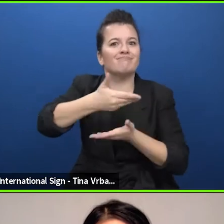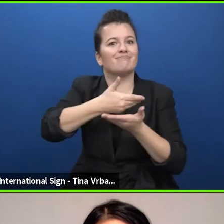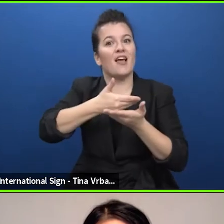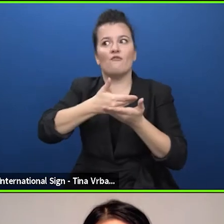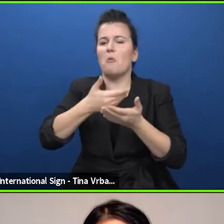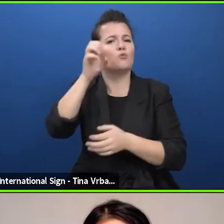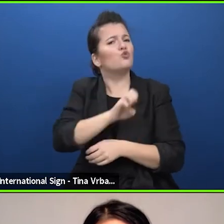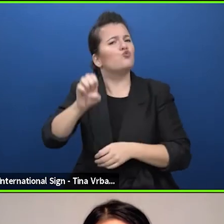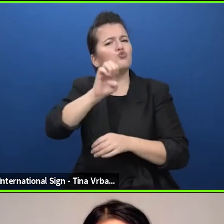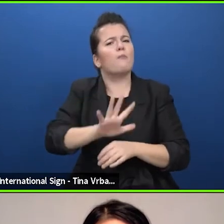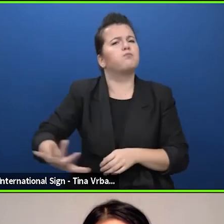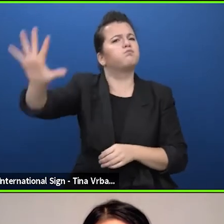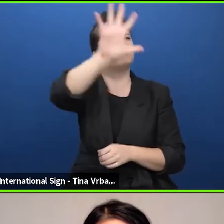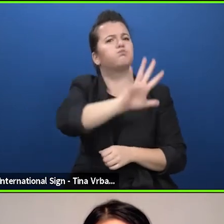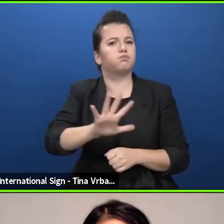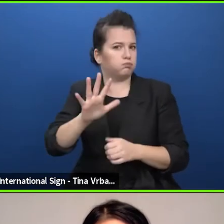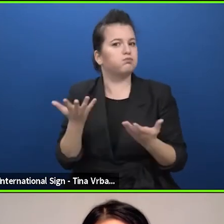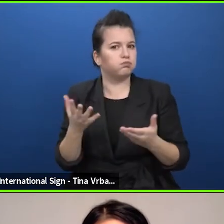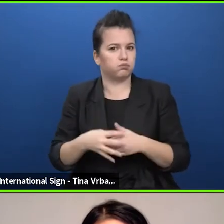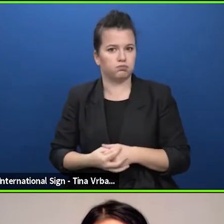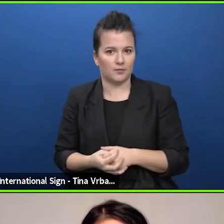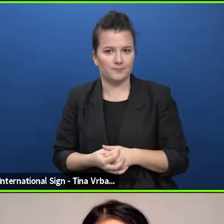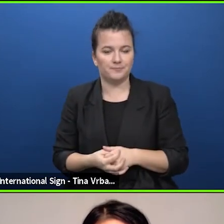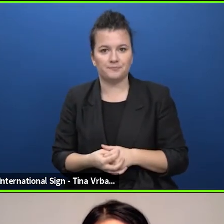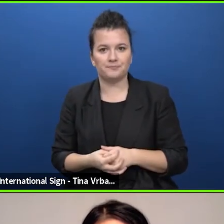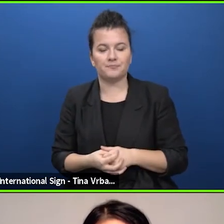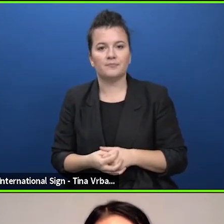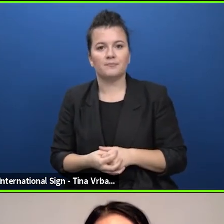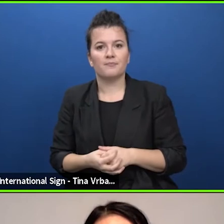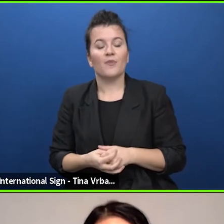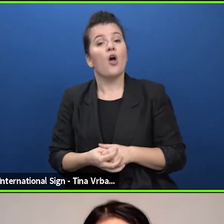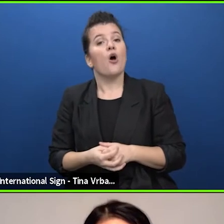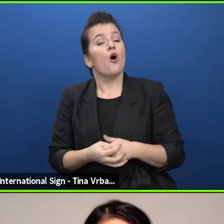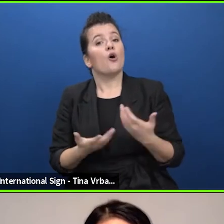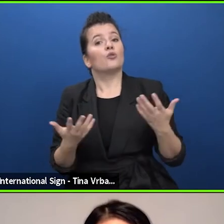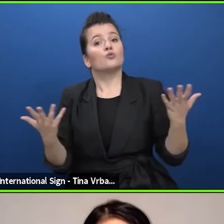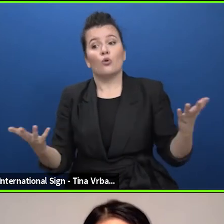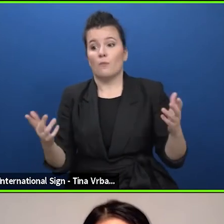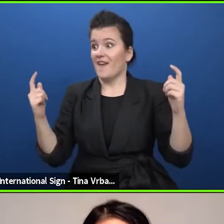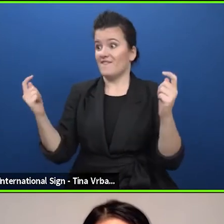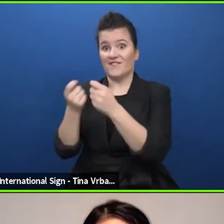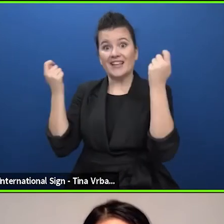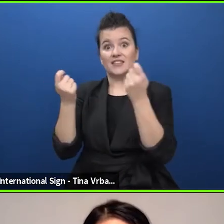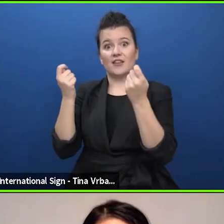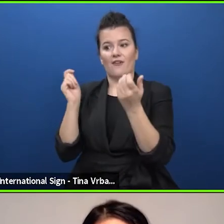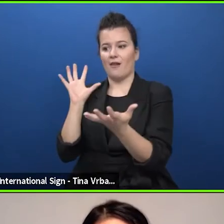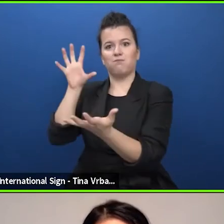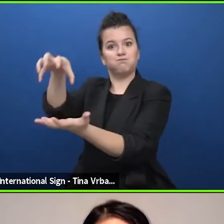outside obviously very relevant festivals but as a general meeting point for European